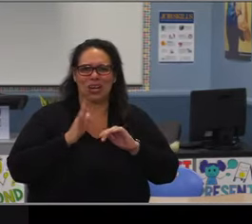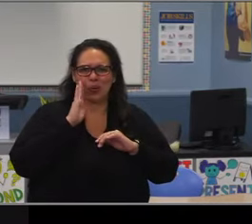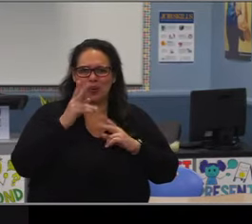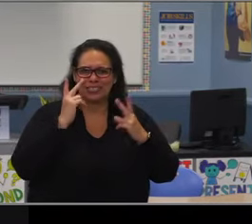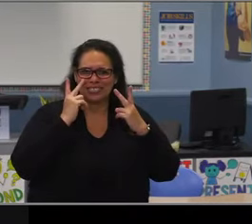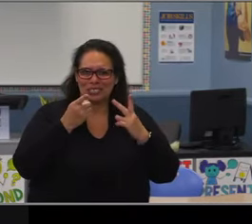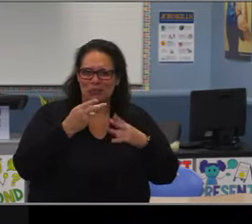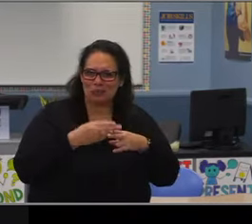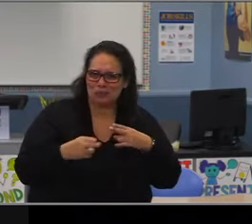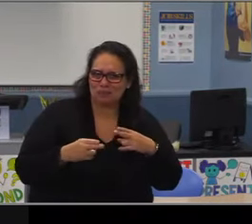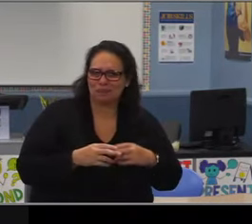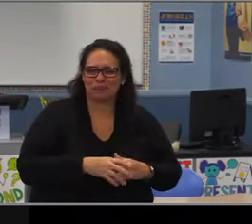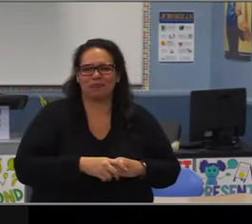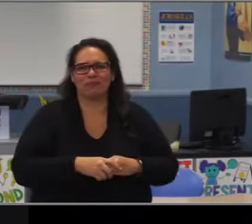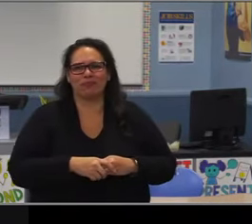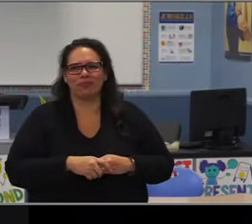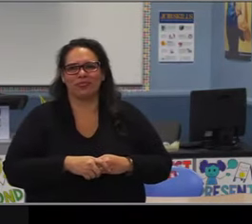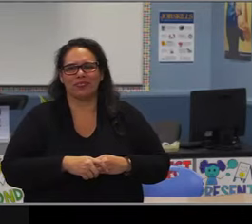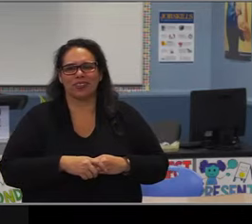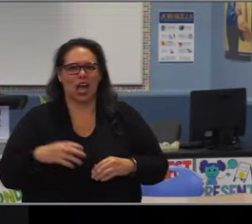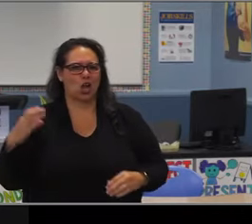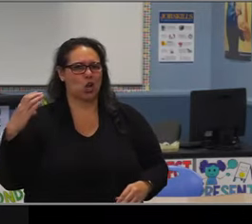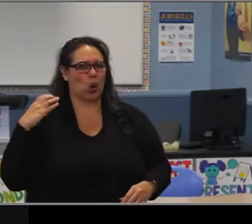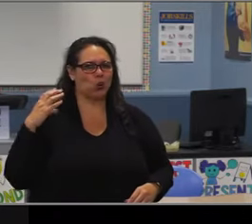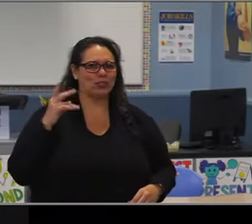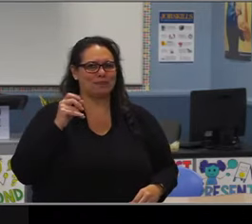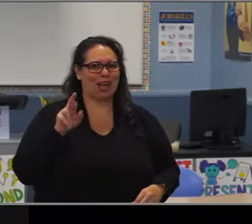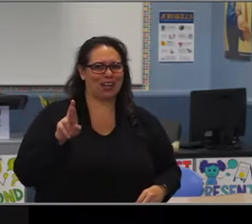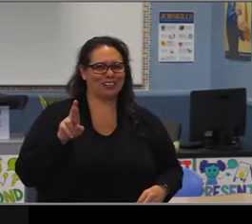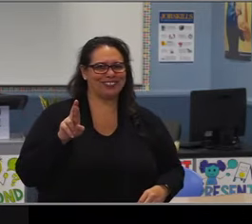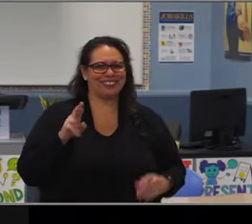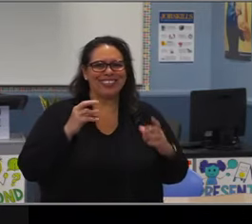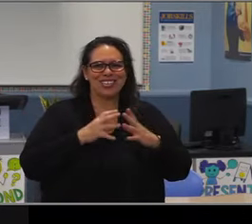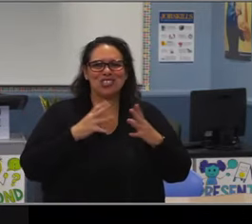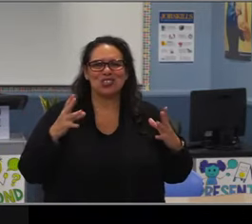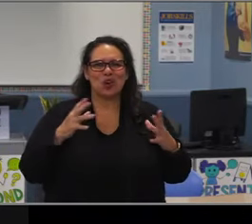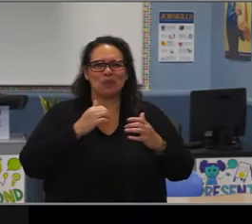Jon was Chris SteinHouser's football coach